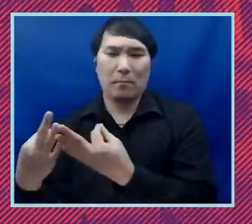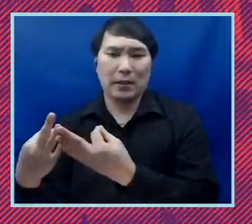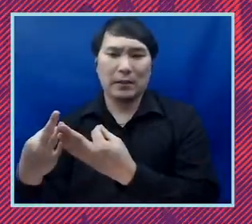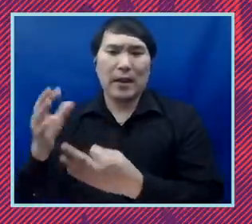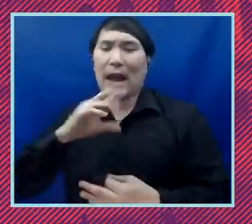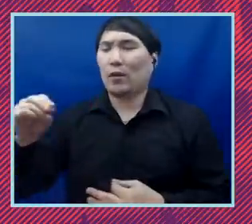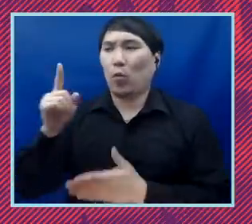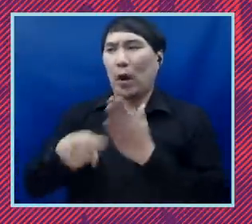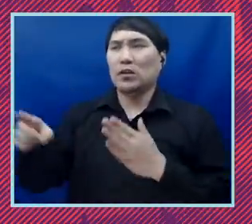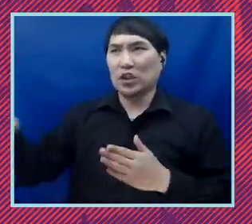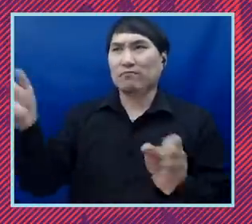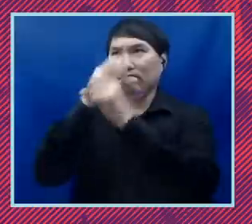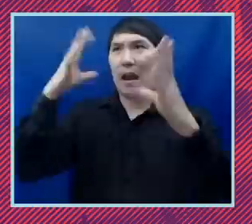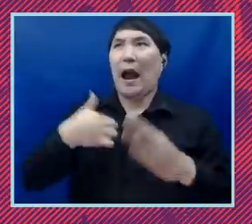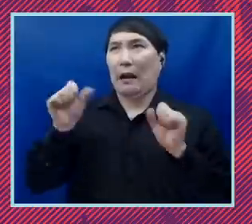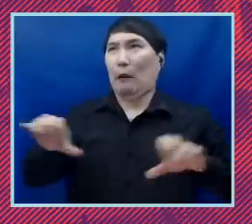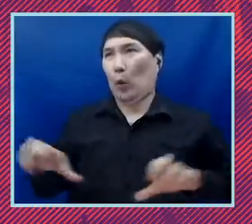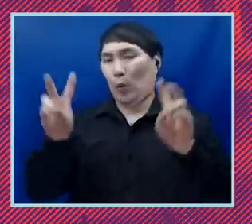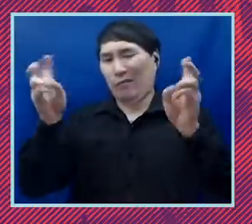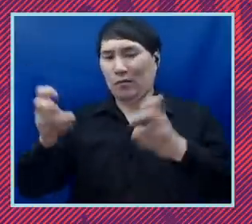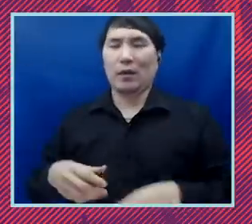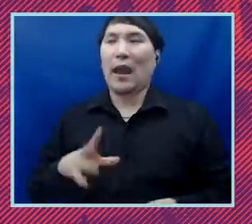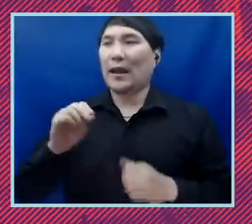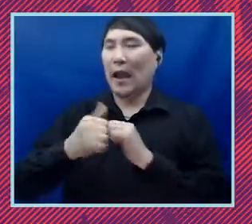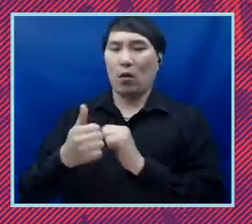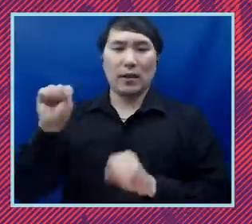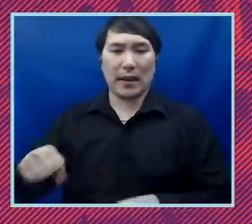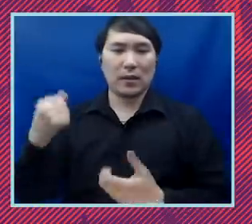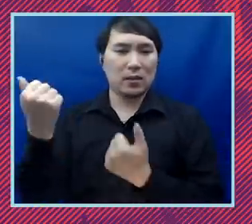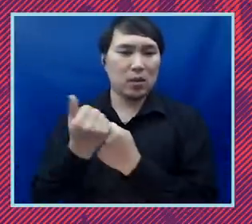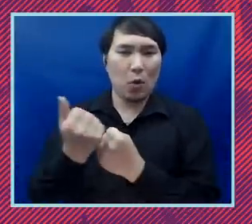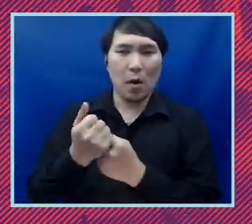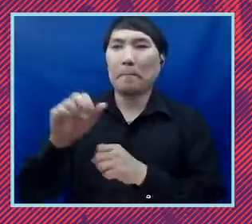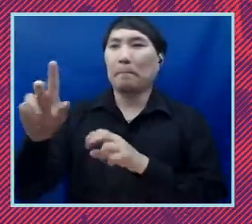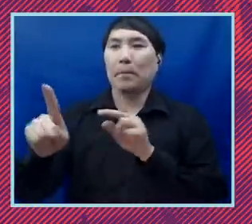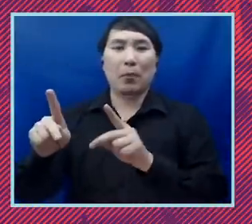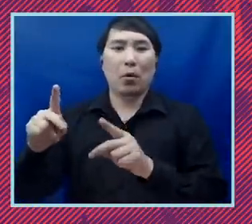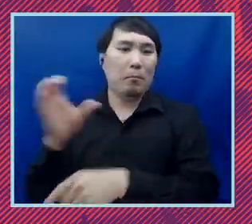what she thinks she can do um to support people power and to support the aclu to address kind